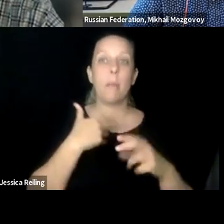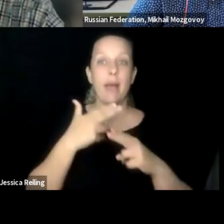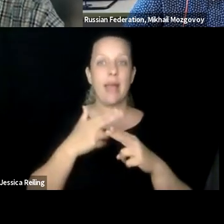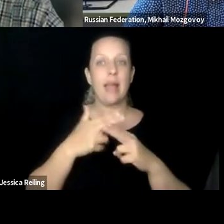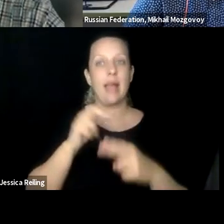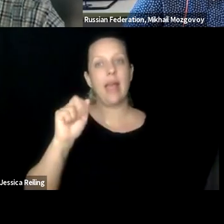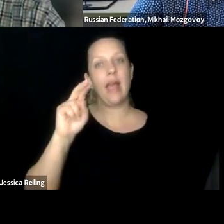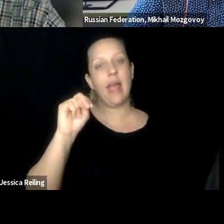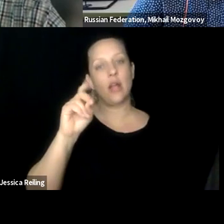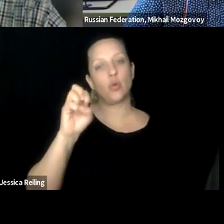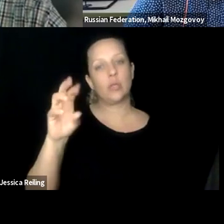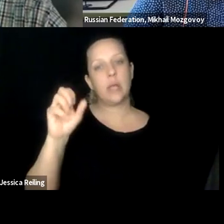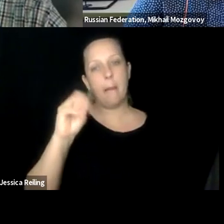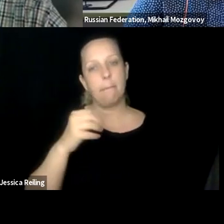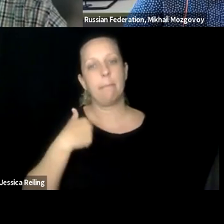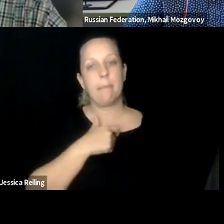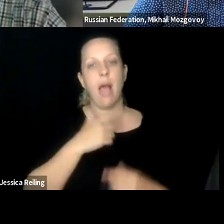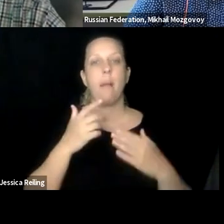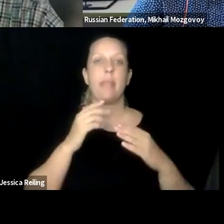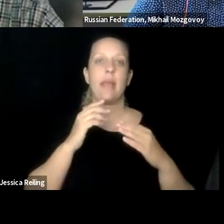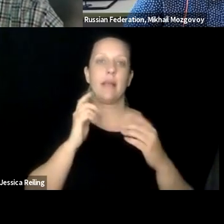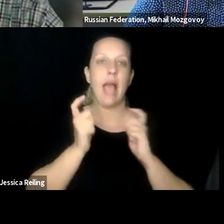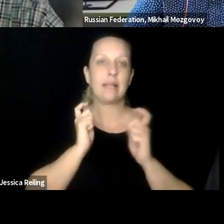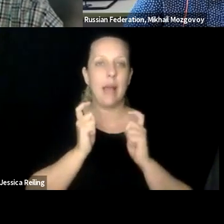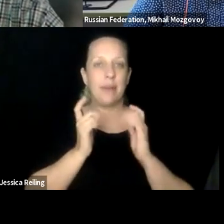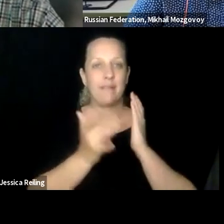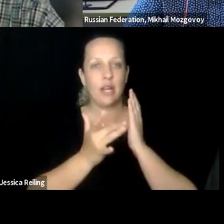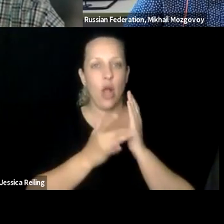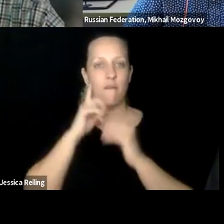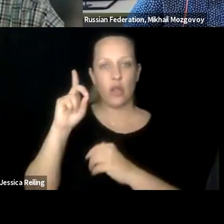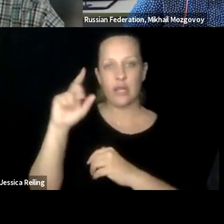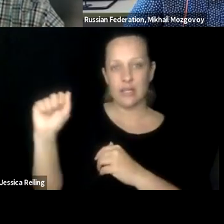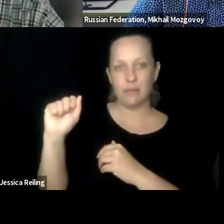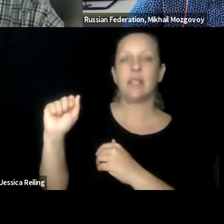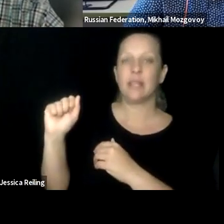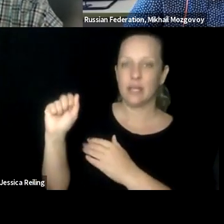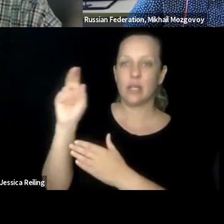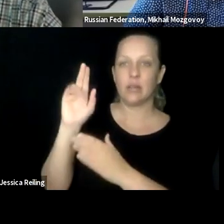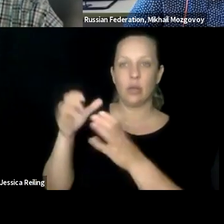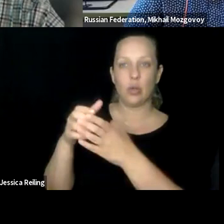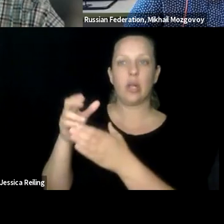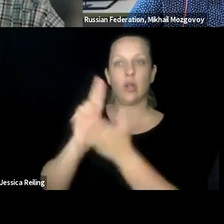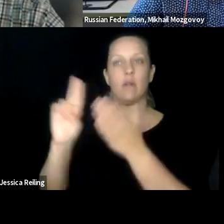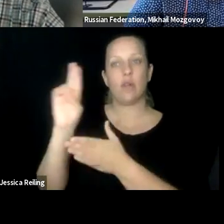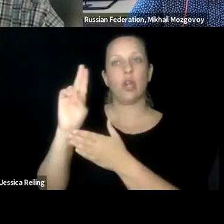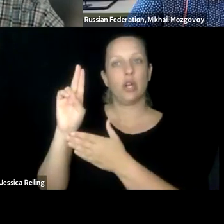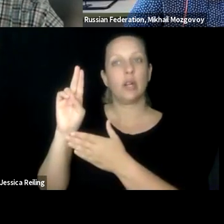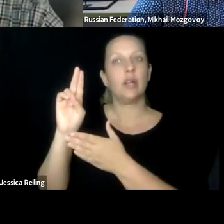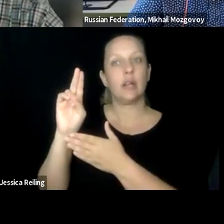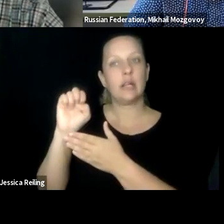morning, good afternoon to everyone joining in. Thank you for this opportunity. My name is Andrew Sam, I'm the